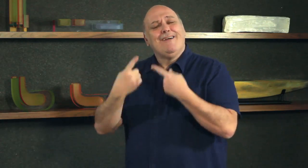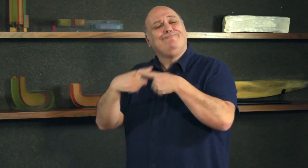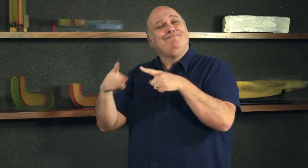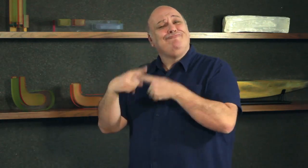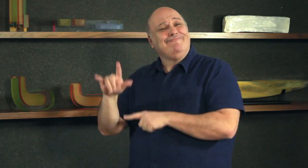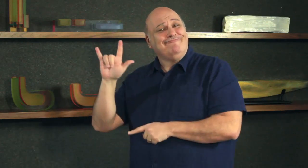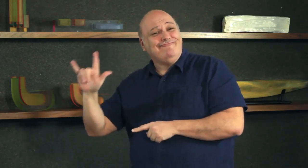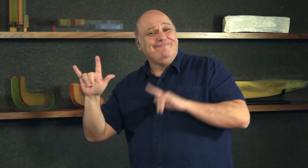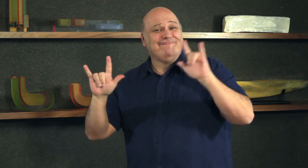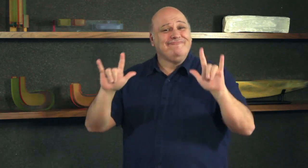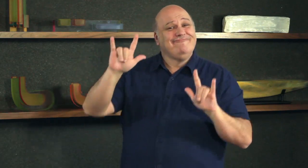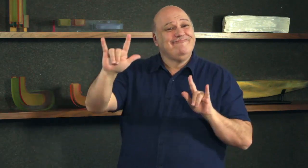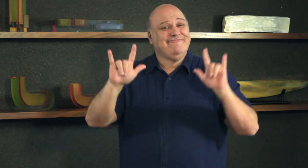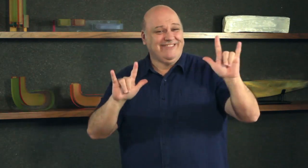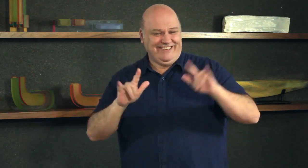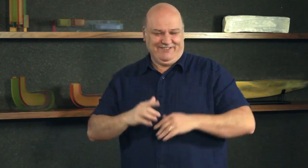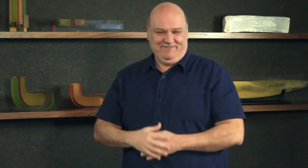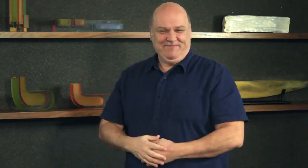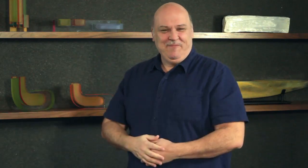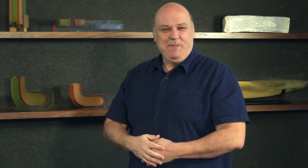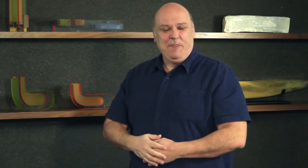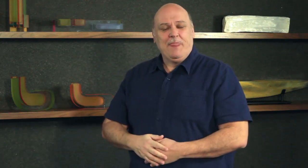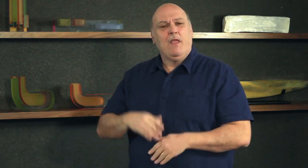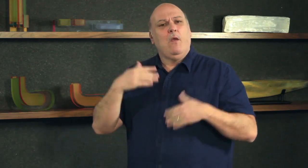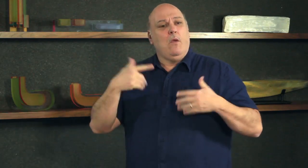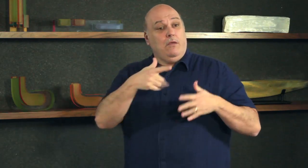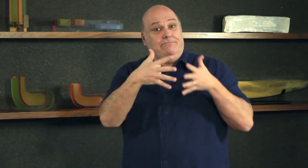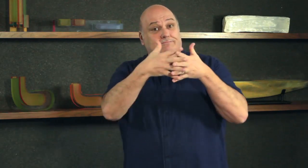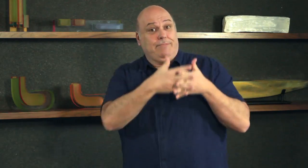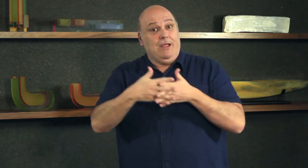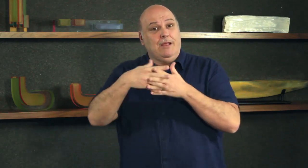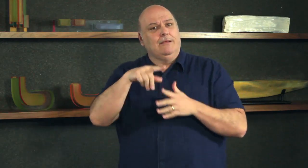Israeli stamp, a "I Love You" drawing with